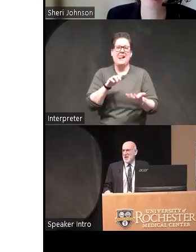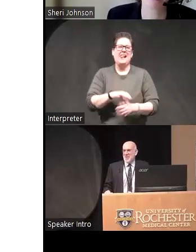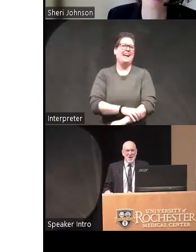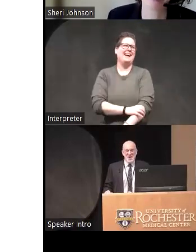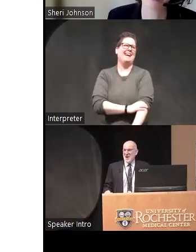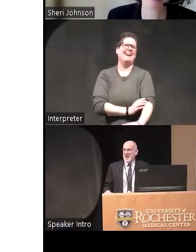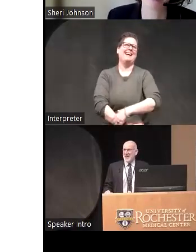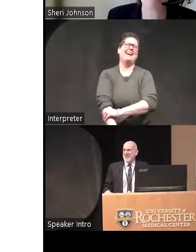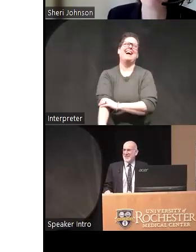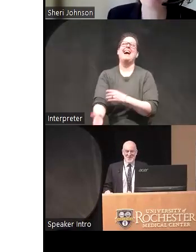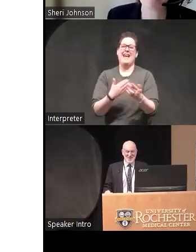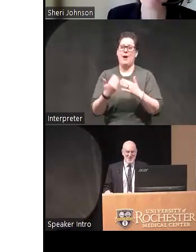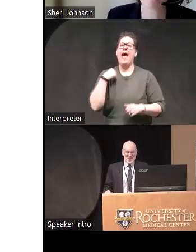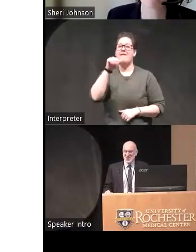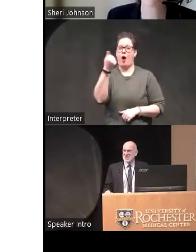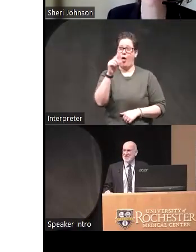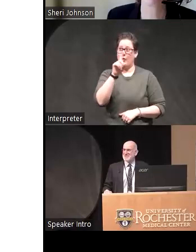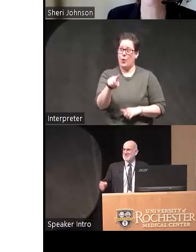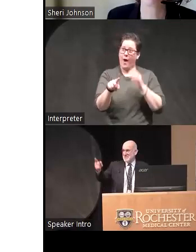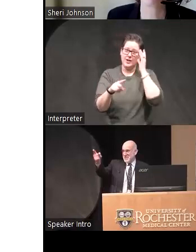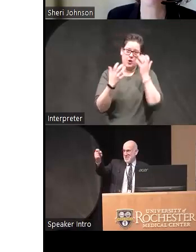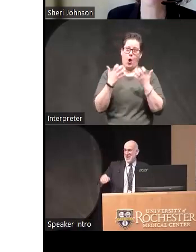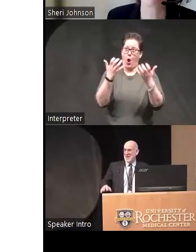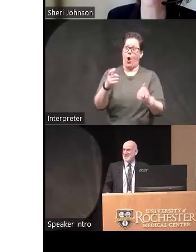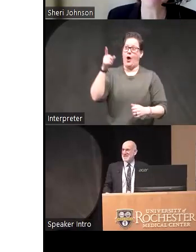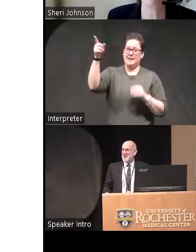well anyway uh we have another question from the audience this time